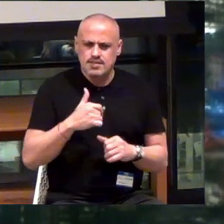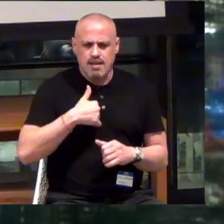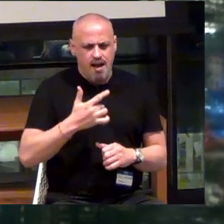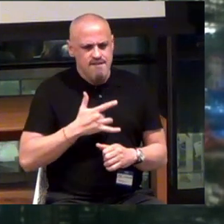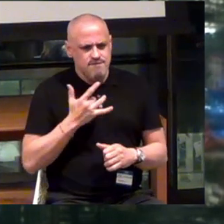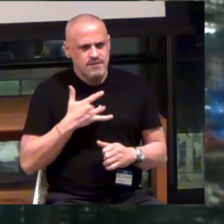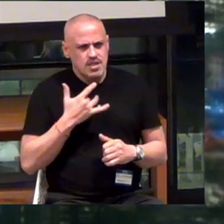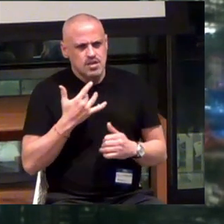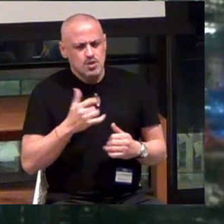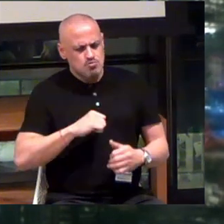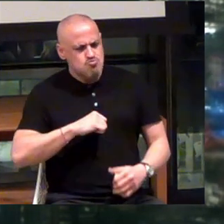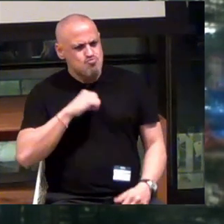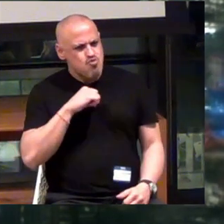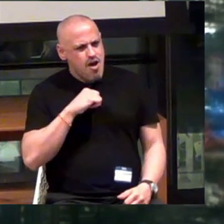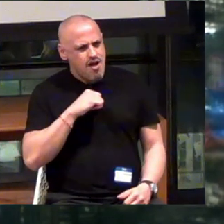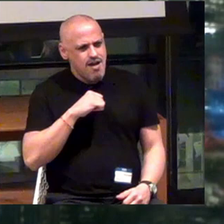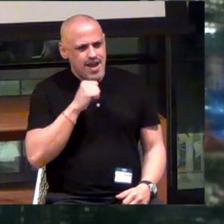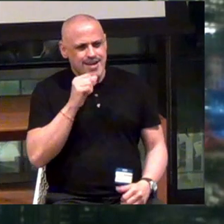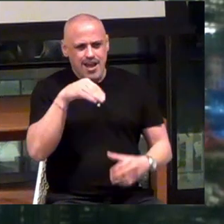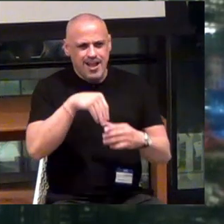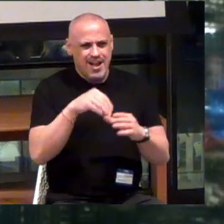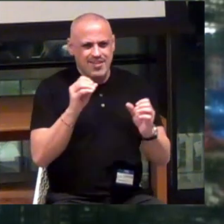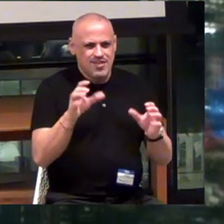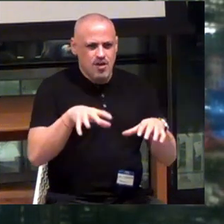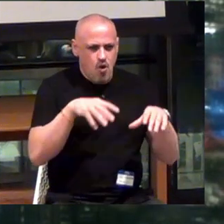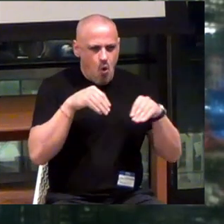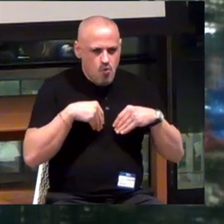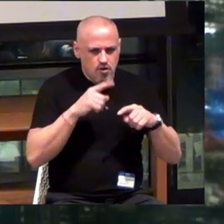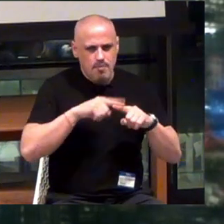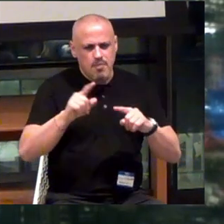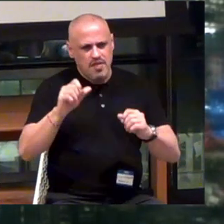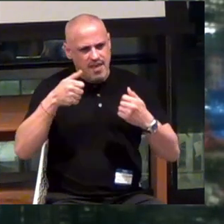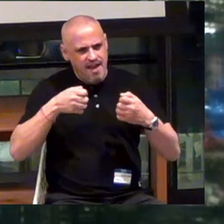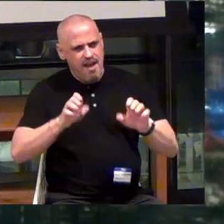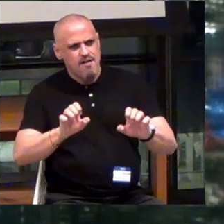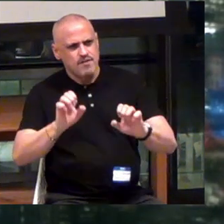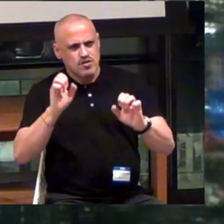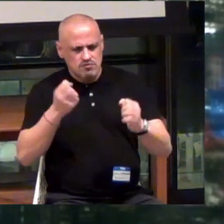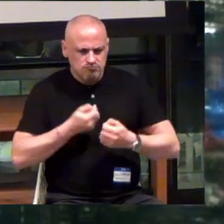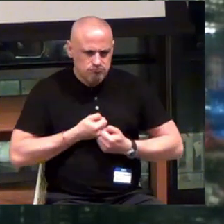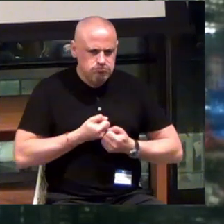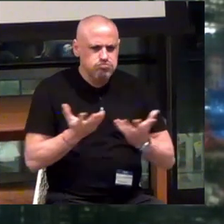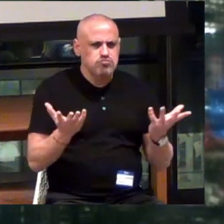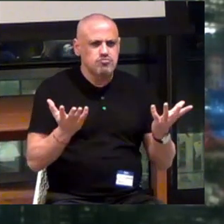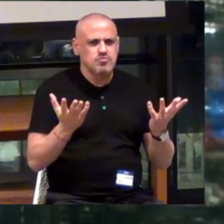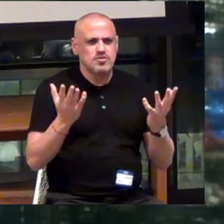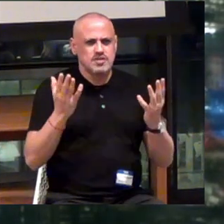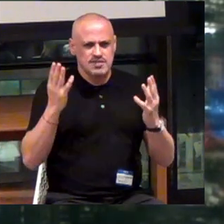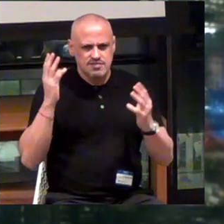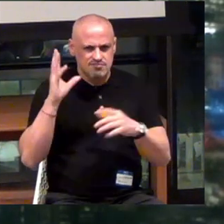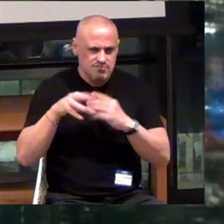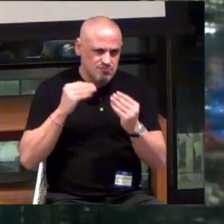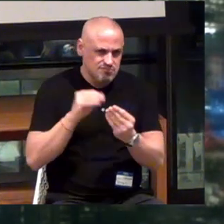You know, some pride -- not in the authorship, but the pride in the effort that's been expended over the course of six years.